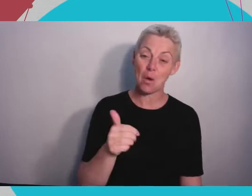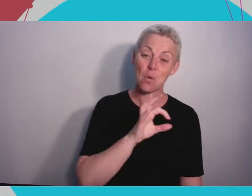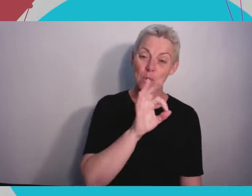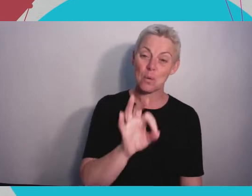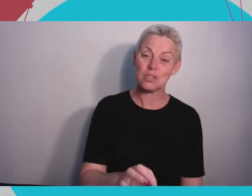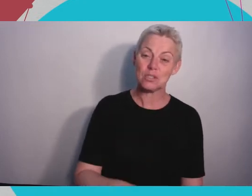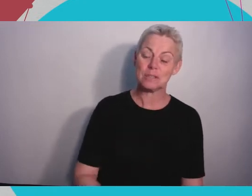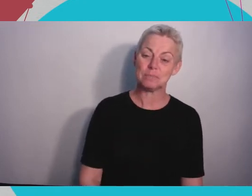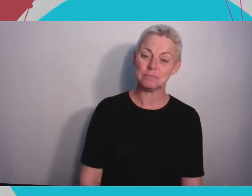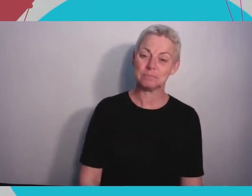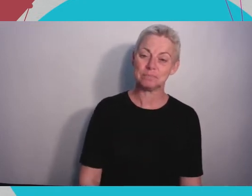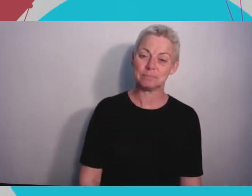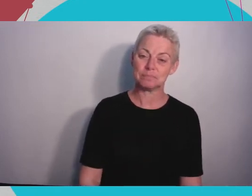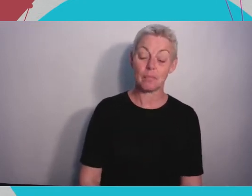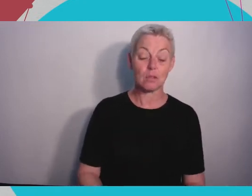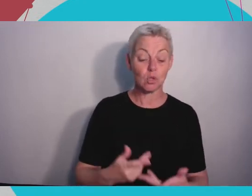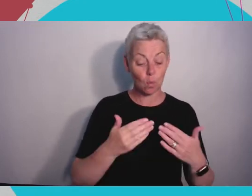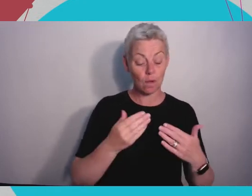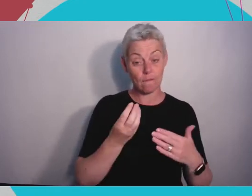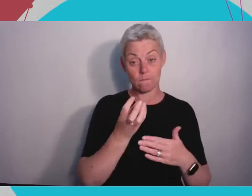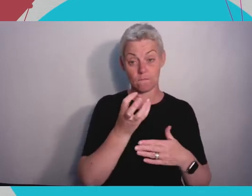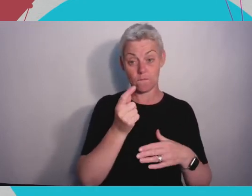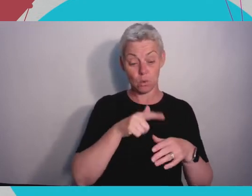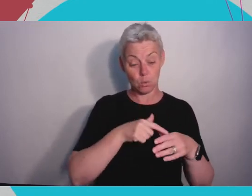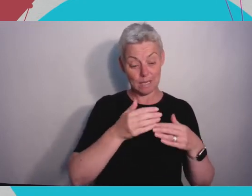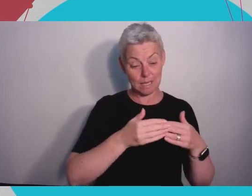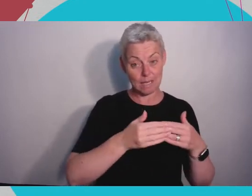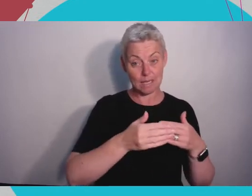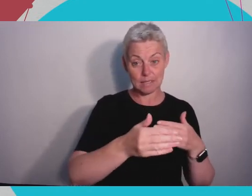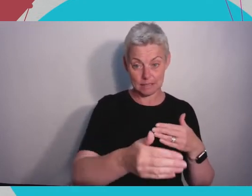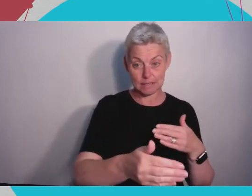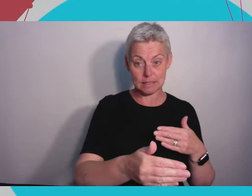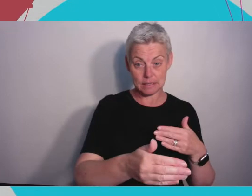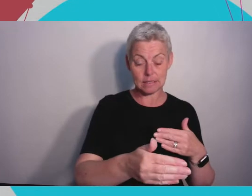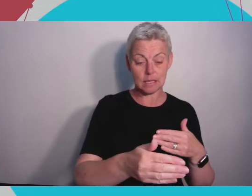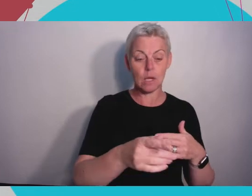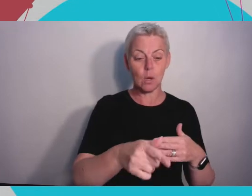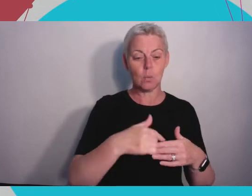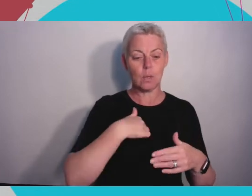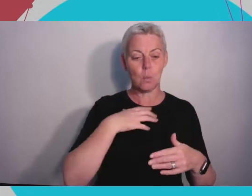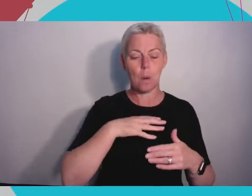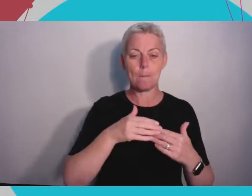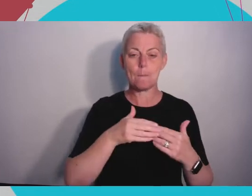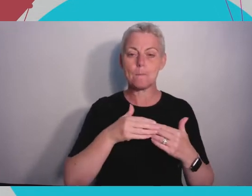see a larger adoption in virtual reality, augmented reality, particularly in enterprise